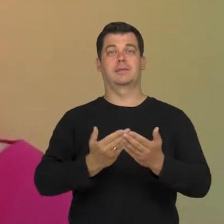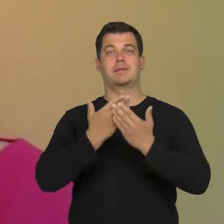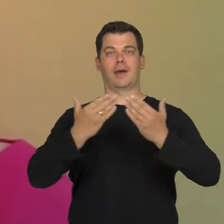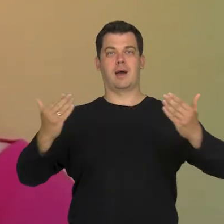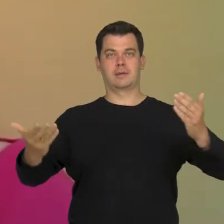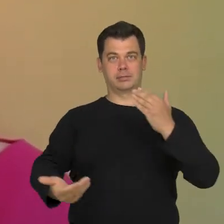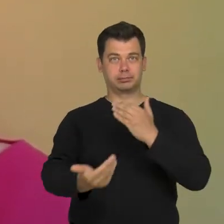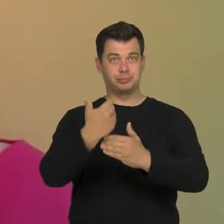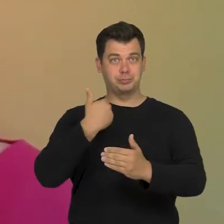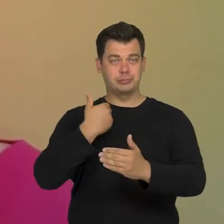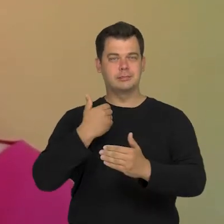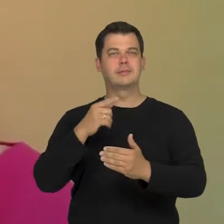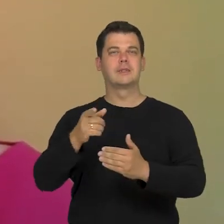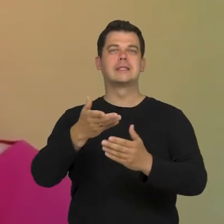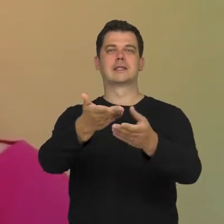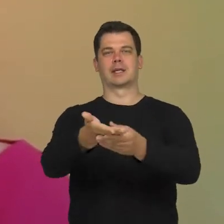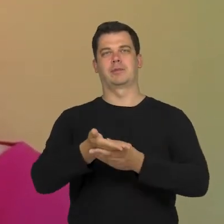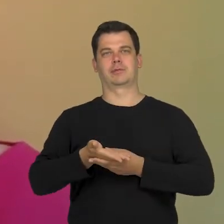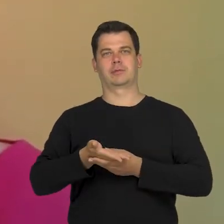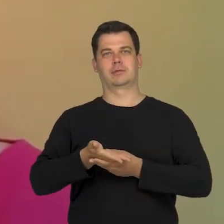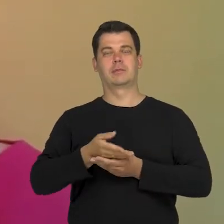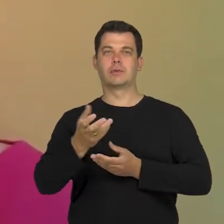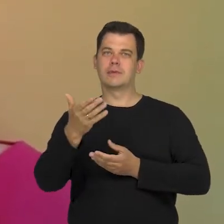to come and stare at me.